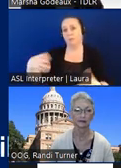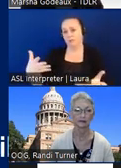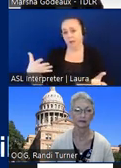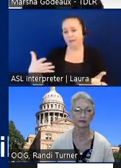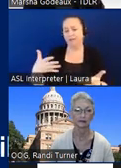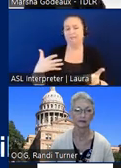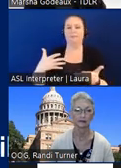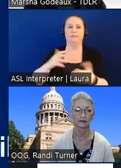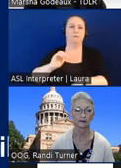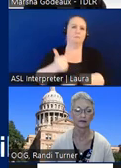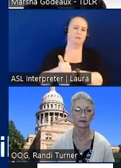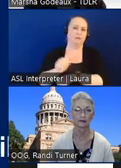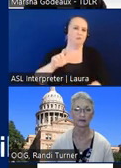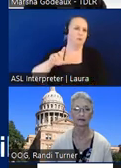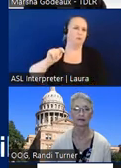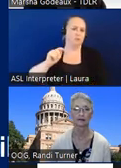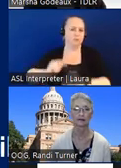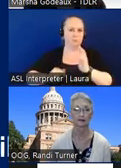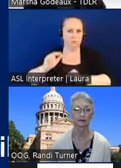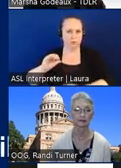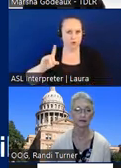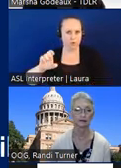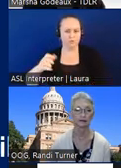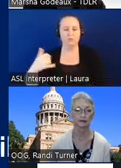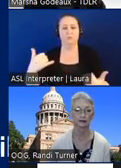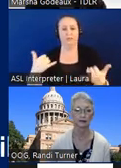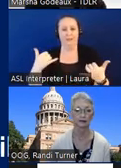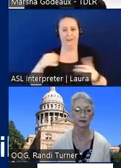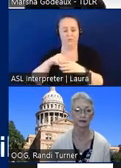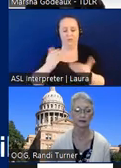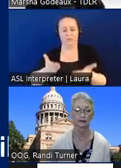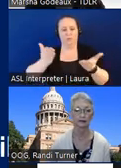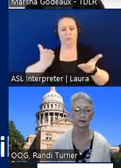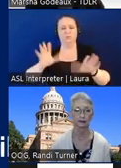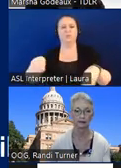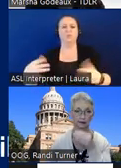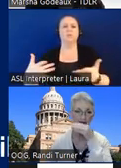those alternate building codes then right now in the proposal it gives requirements for uh clear